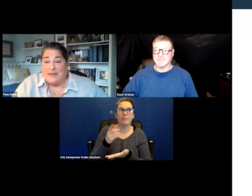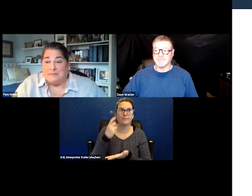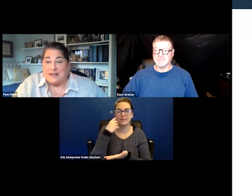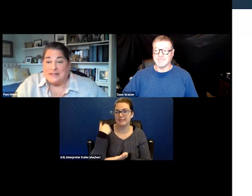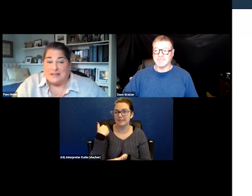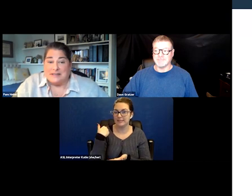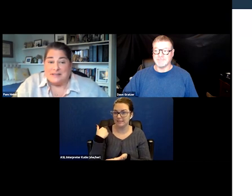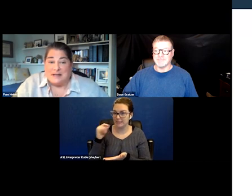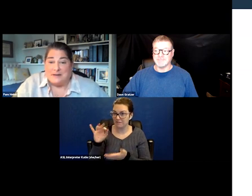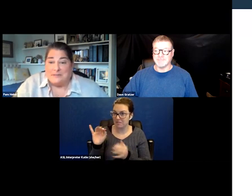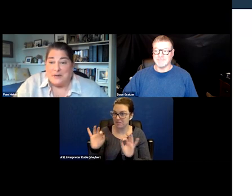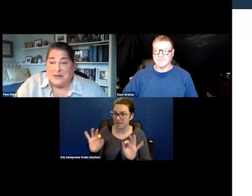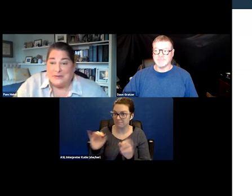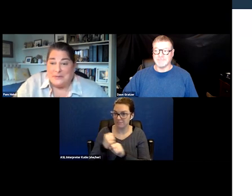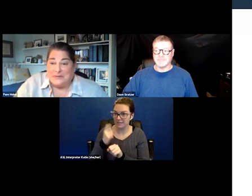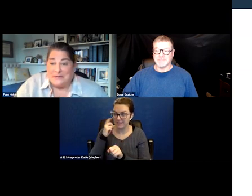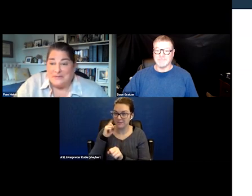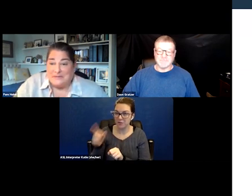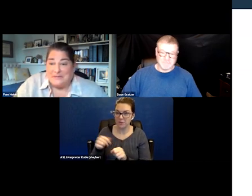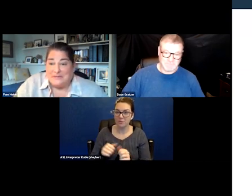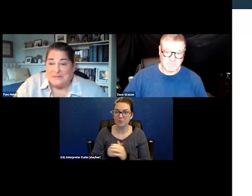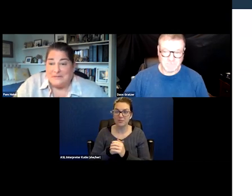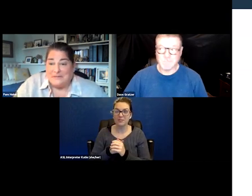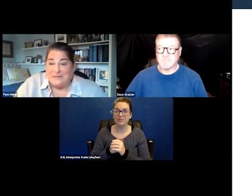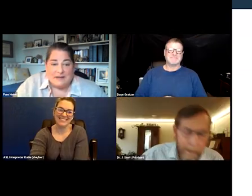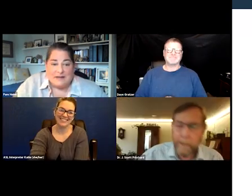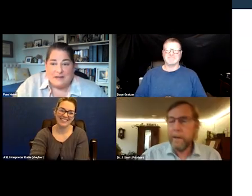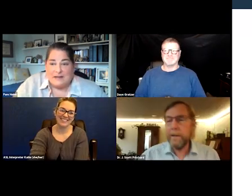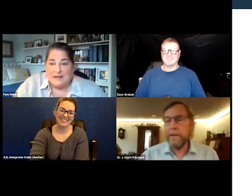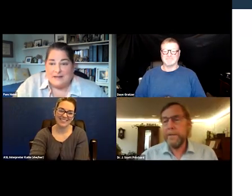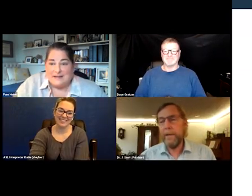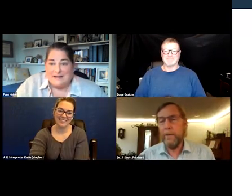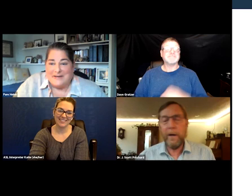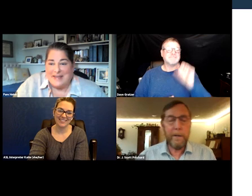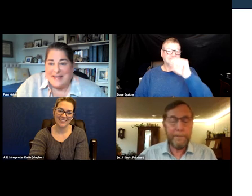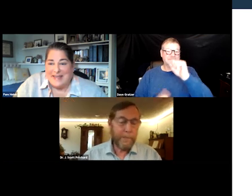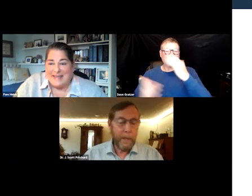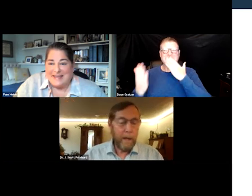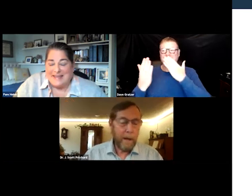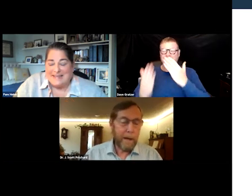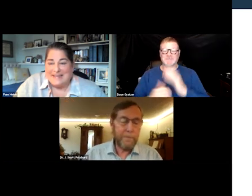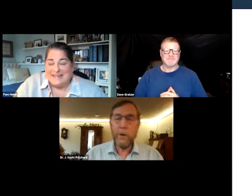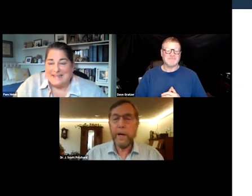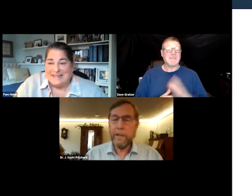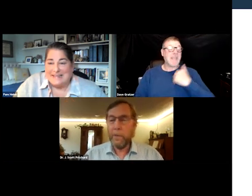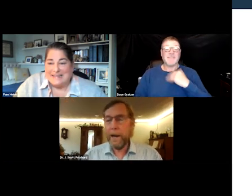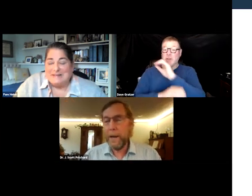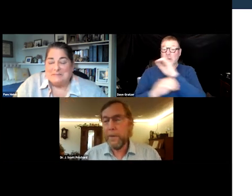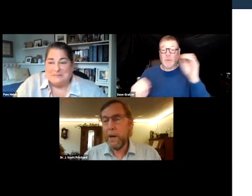If that makes sense for you. It does, thank you. I have no idea what happened.